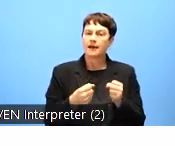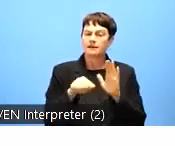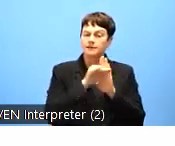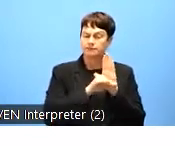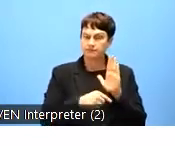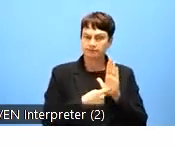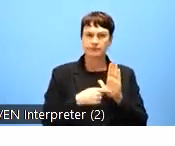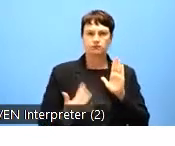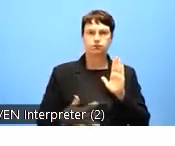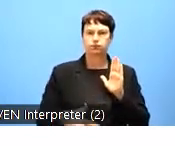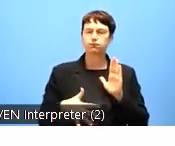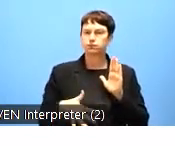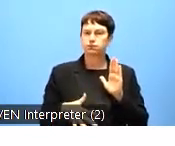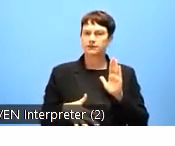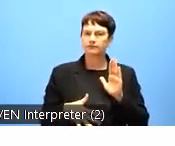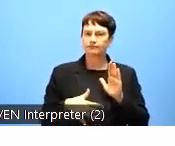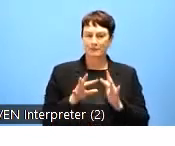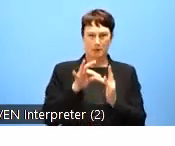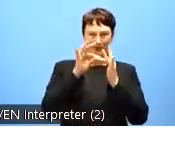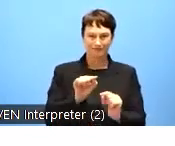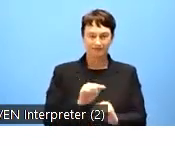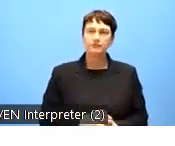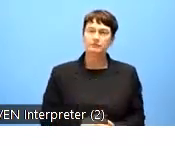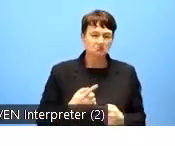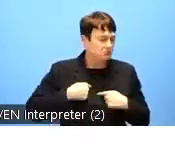One of the most striking achievements that we have witnessed over the last few years